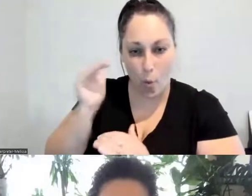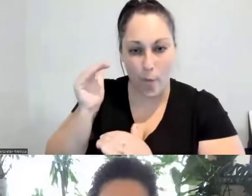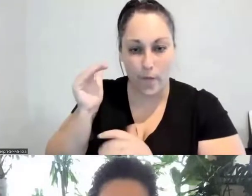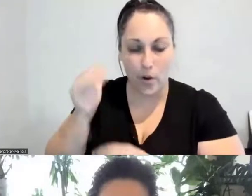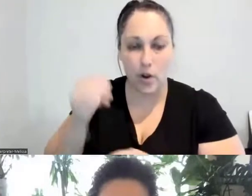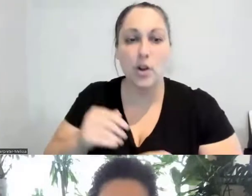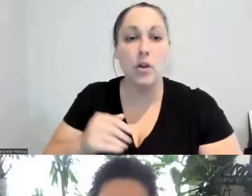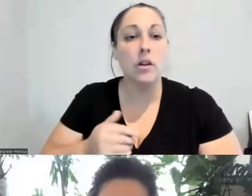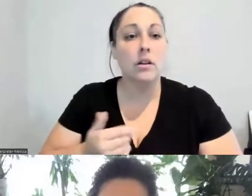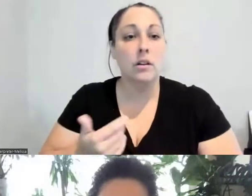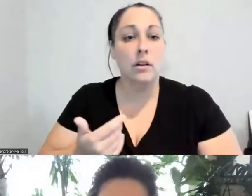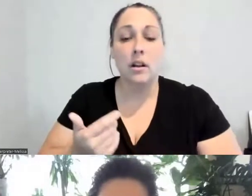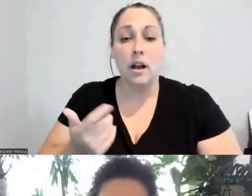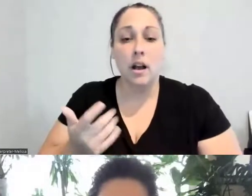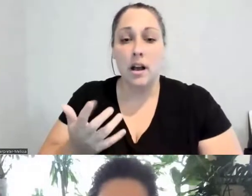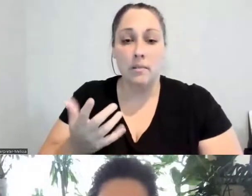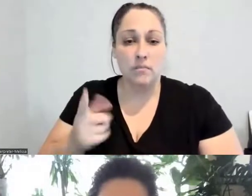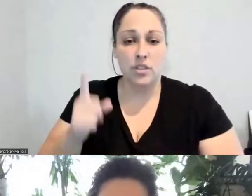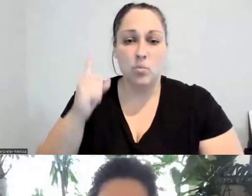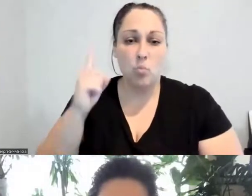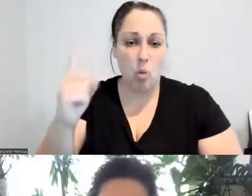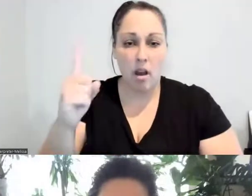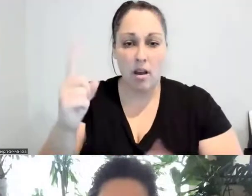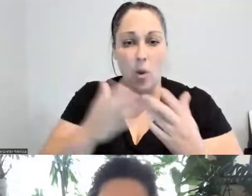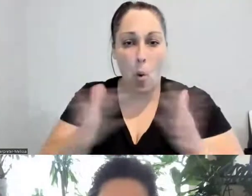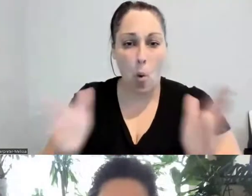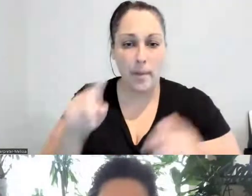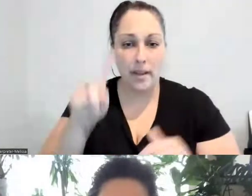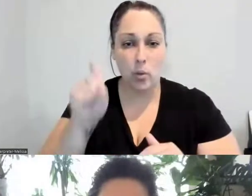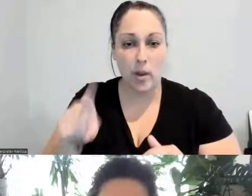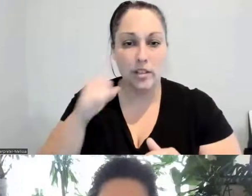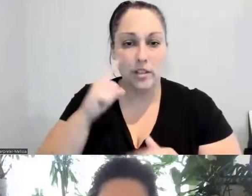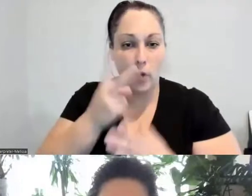And I just have one opening question for both of you to answer.